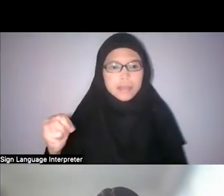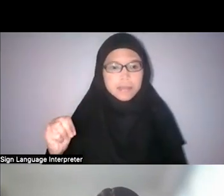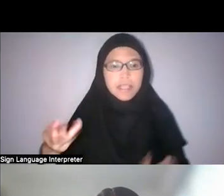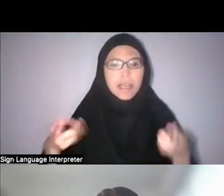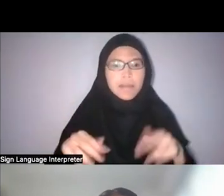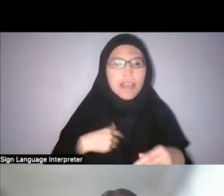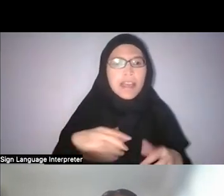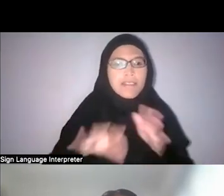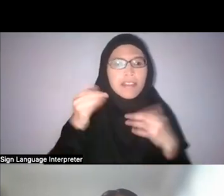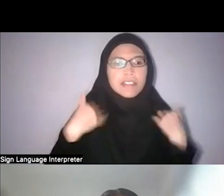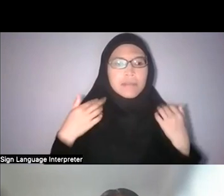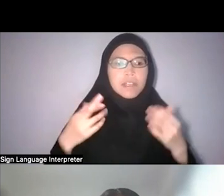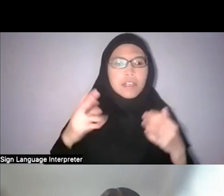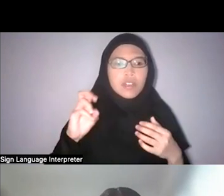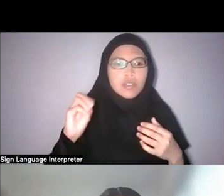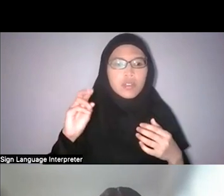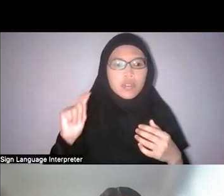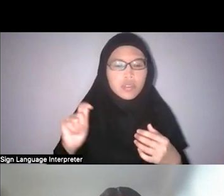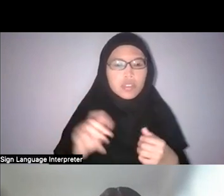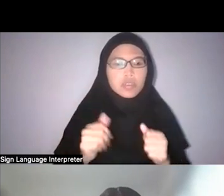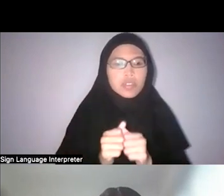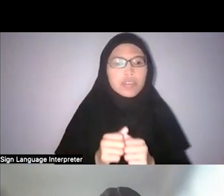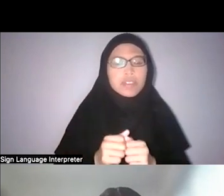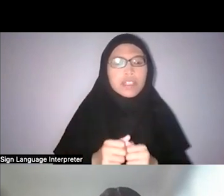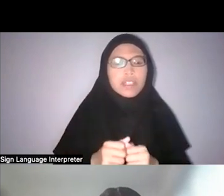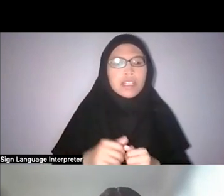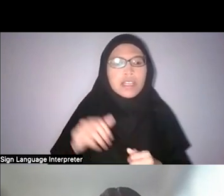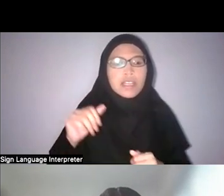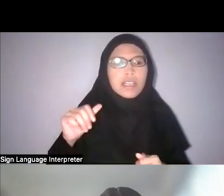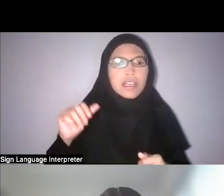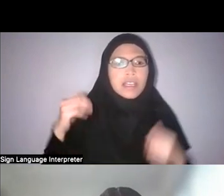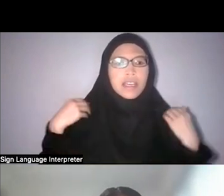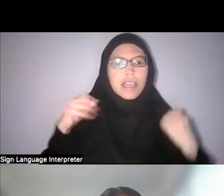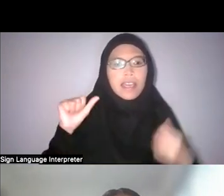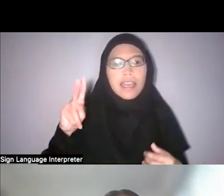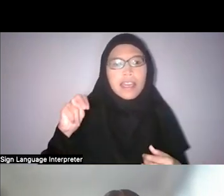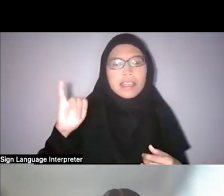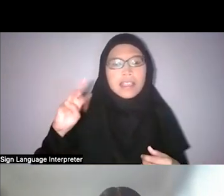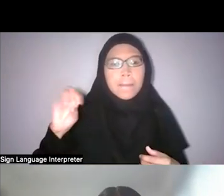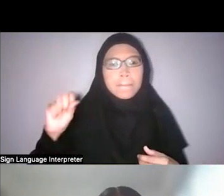and how it has syncretised with Islamist faiths that arrived in the region. So,